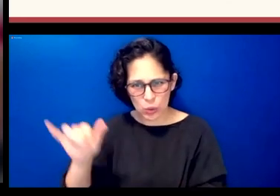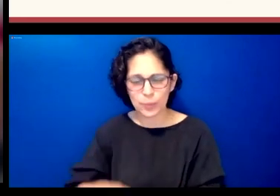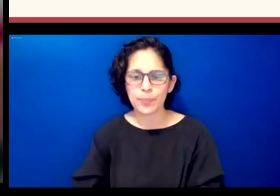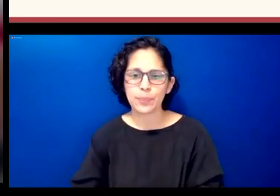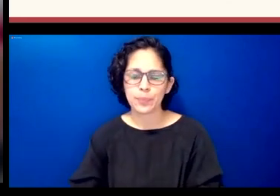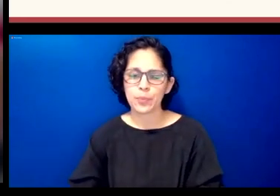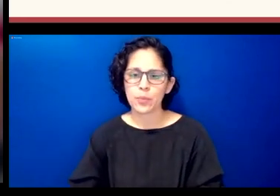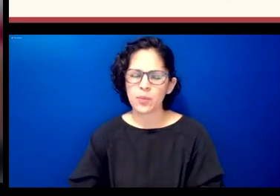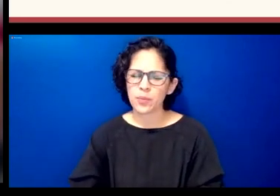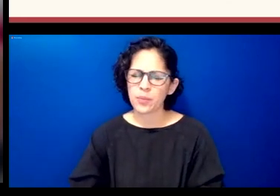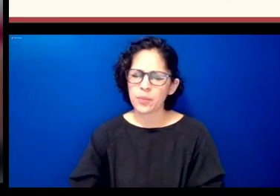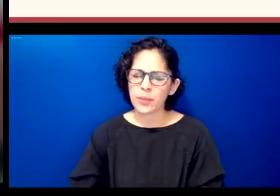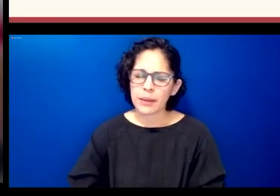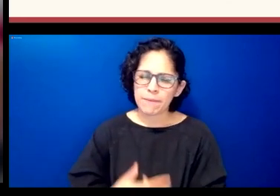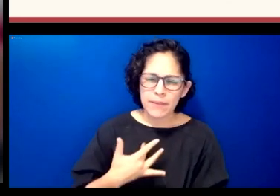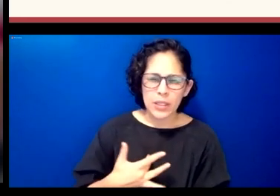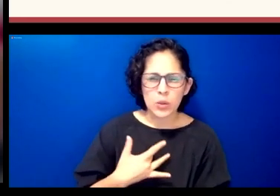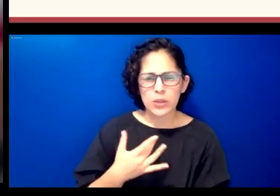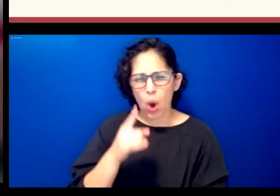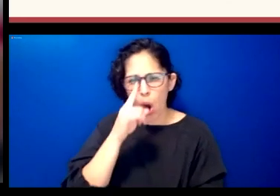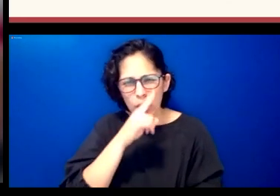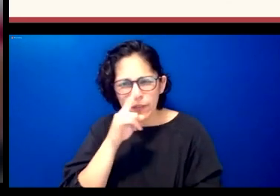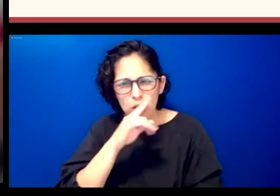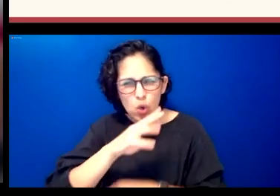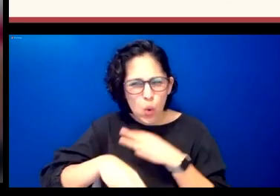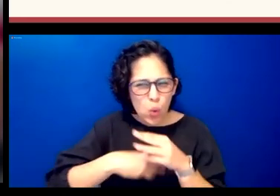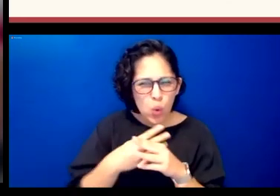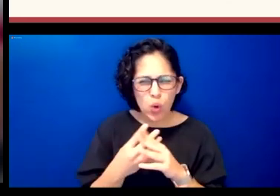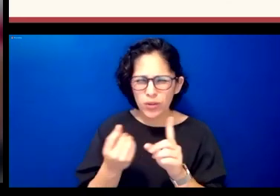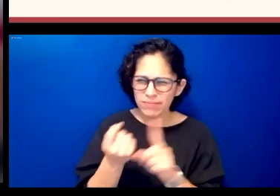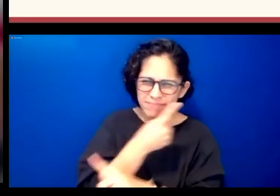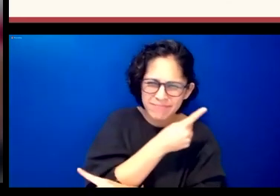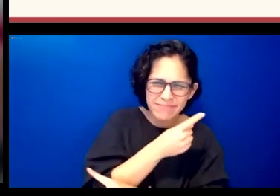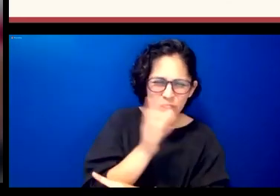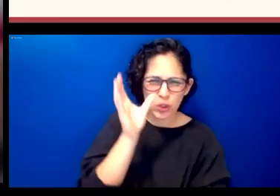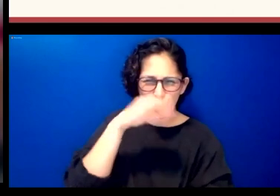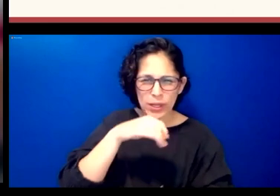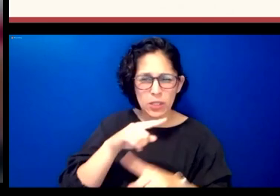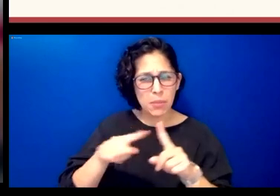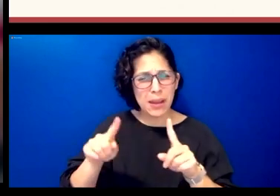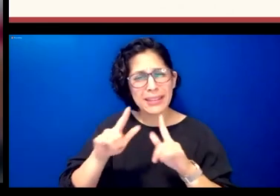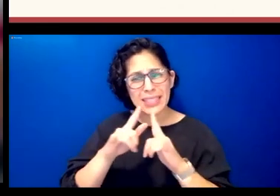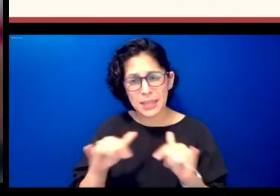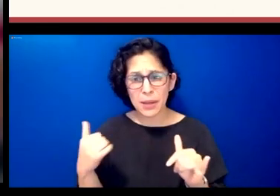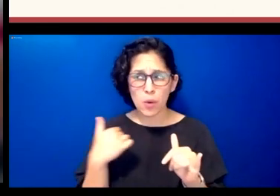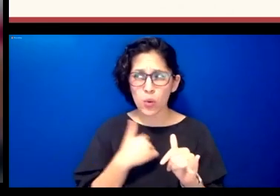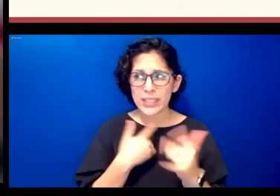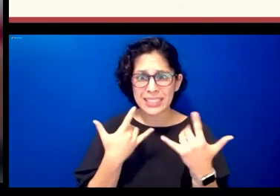and sort of artificial world that we've created but it's one that we aspire to you know we